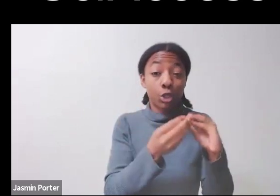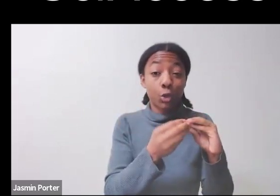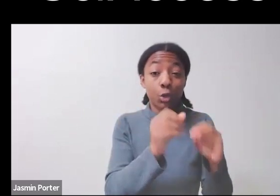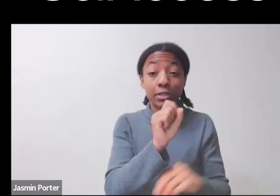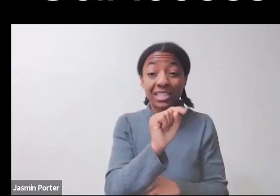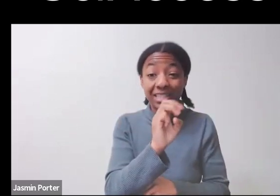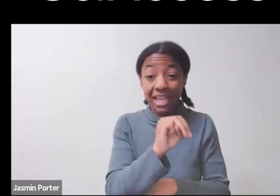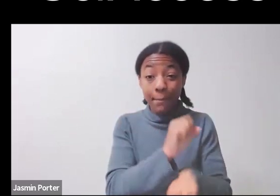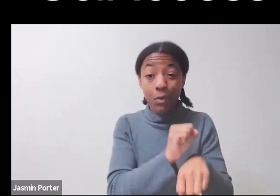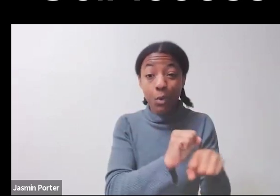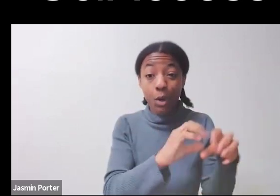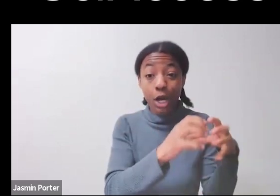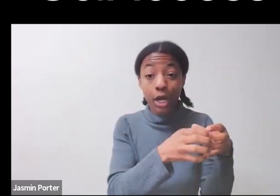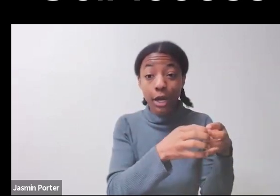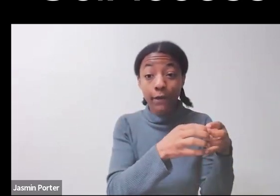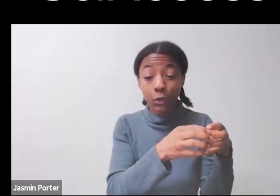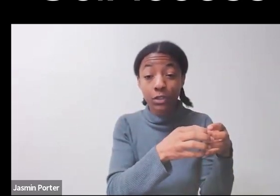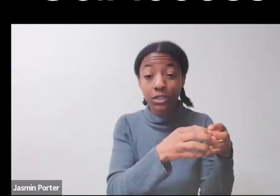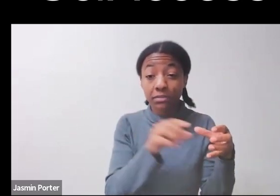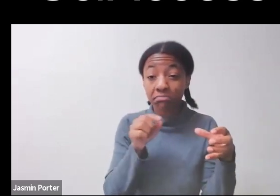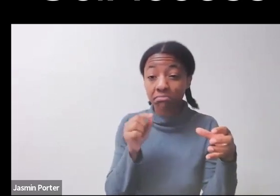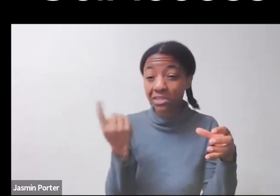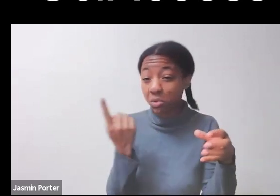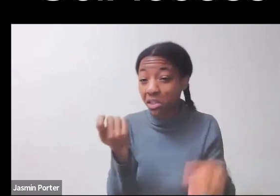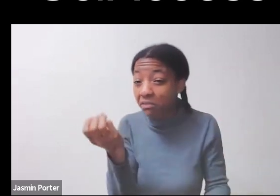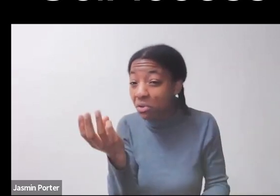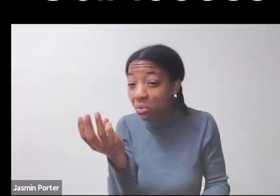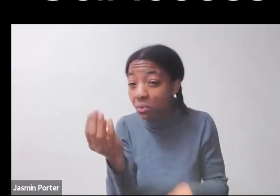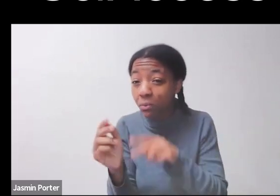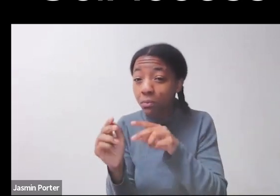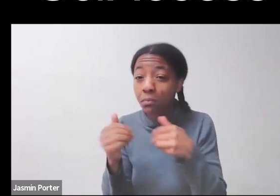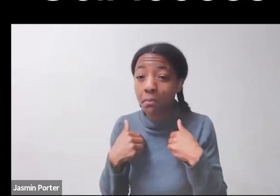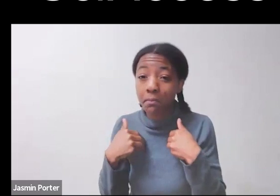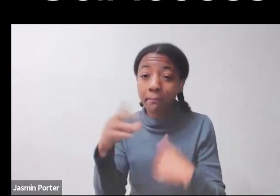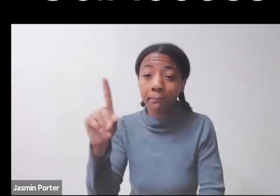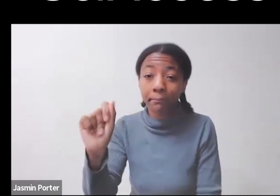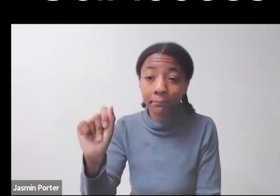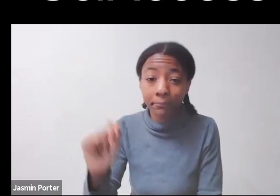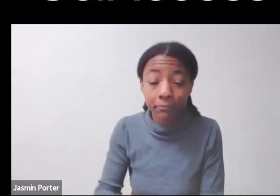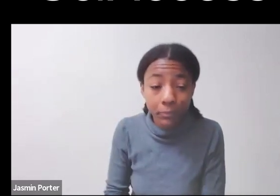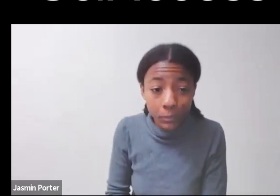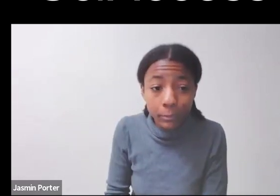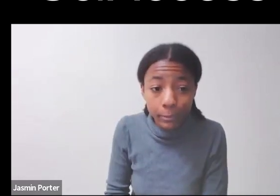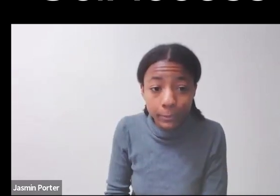Zooming out to the faculty level we see there's very few faculty that are disabled that tends to be narrowed in